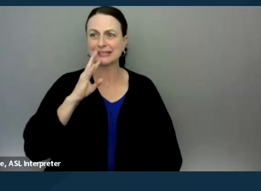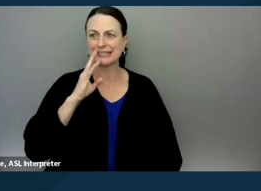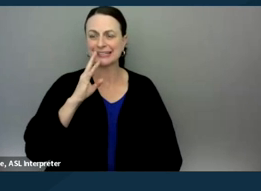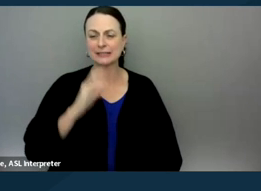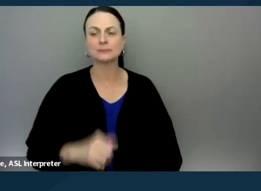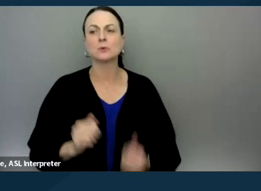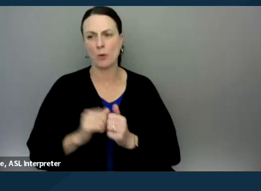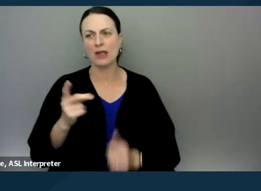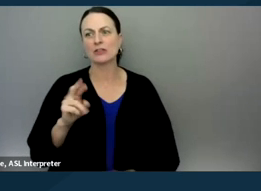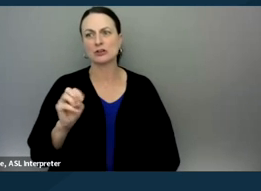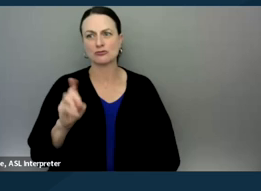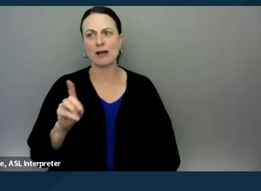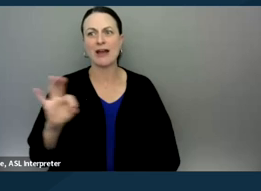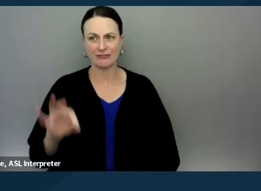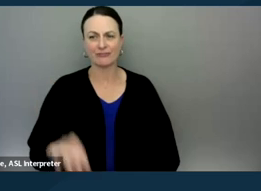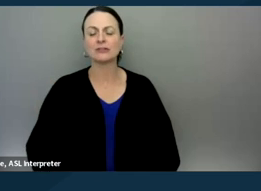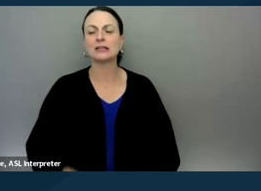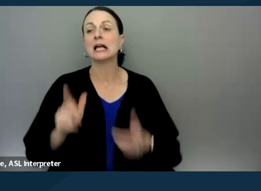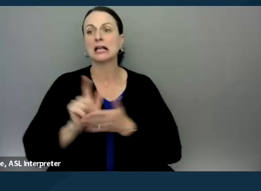I'm Claudia Center, Legal Director., she/her/hers.